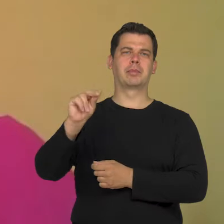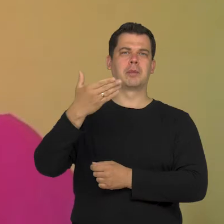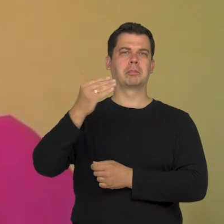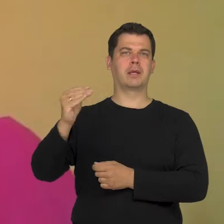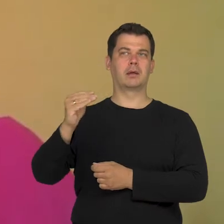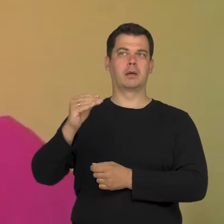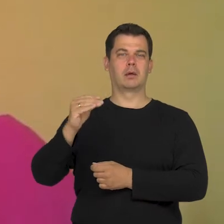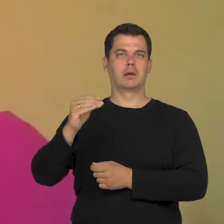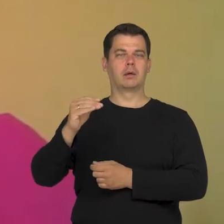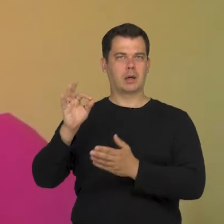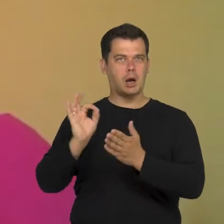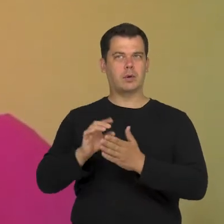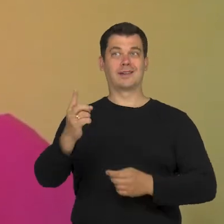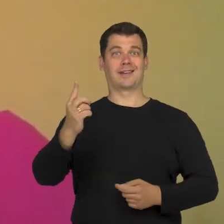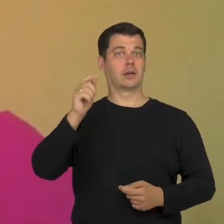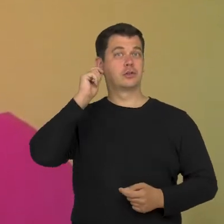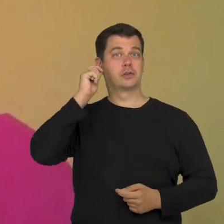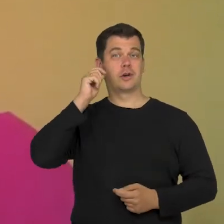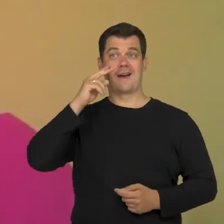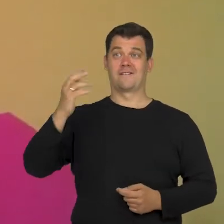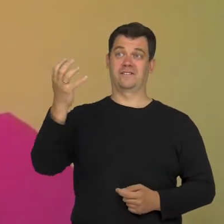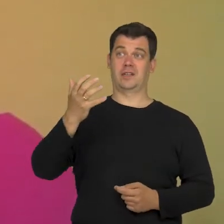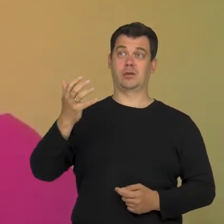and at one point, a woman from the audience approached her